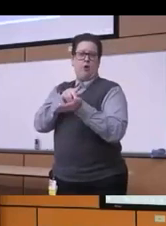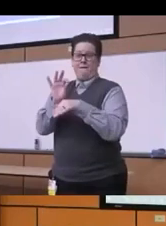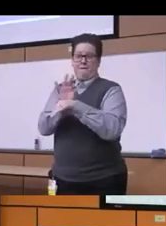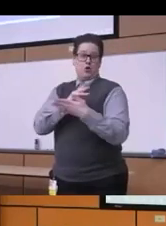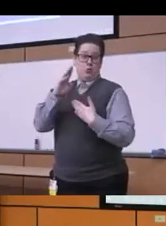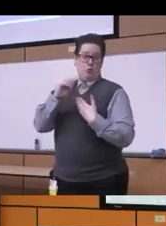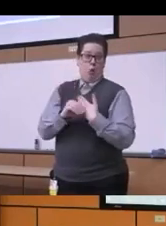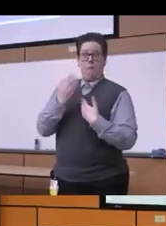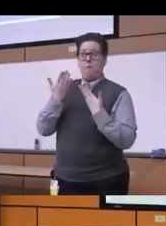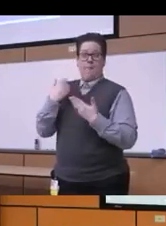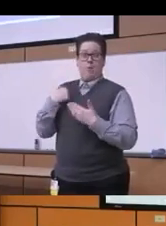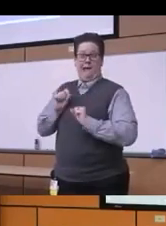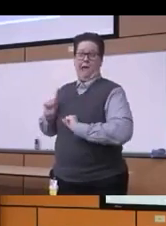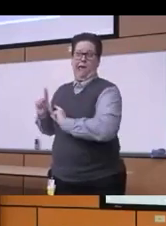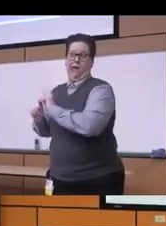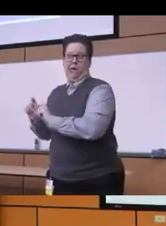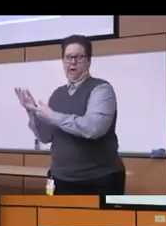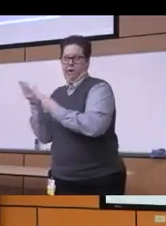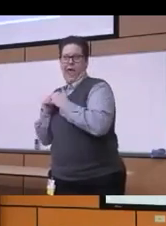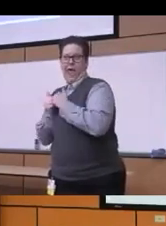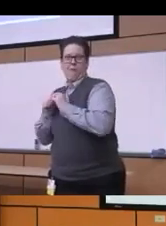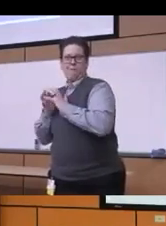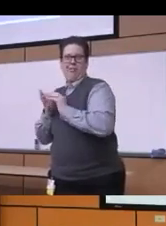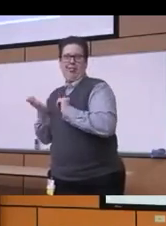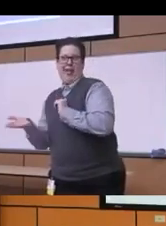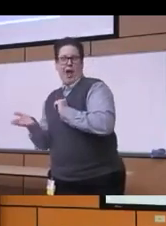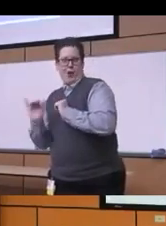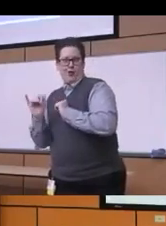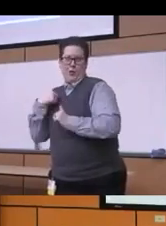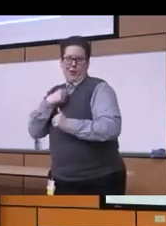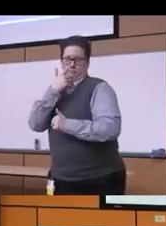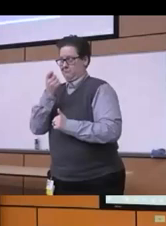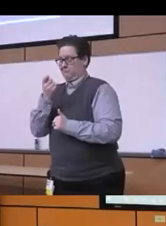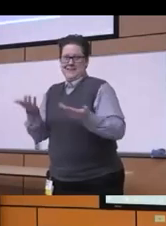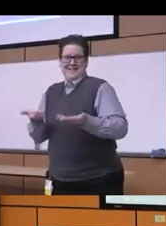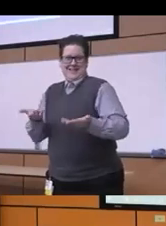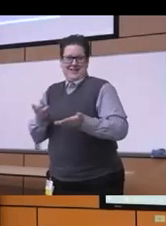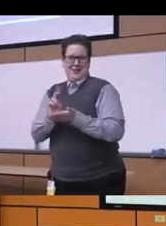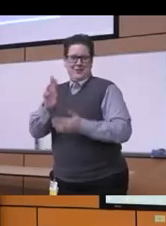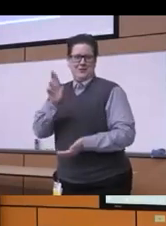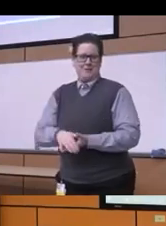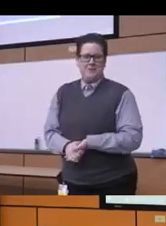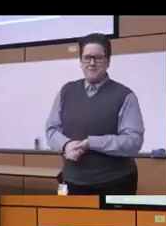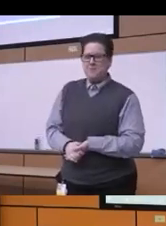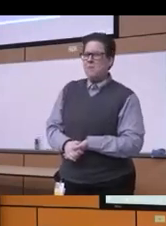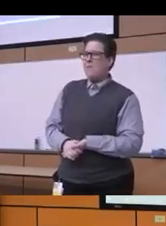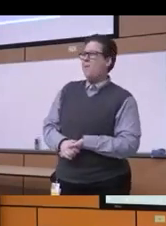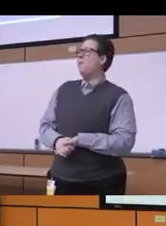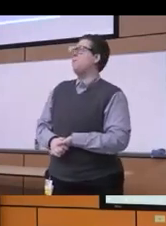that's a topic that is our special interest that was here in Rochester Antoine welcome